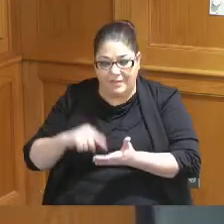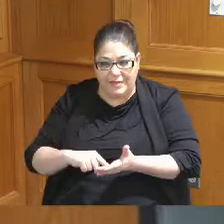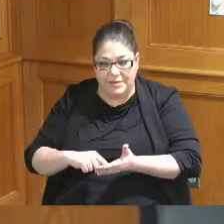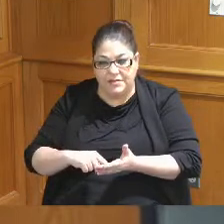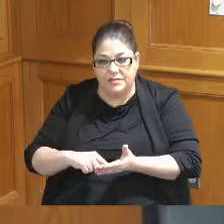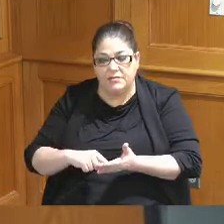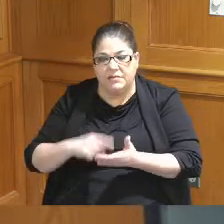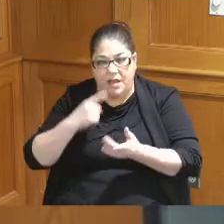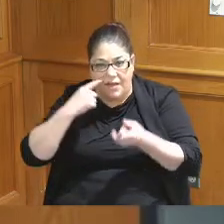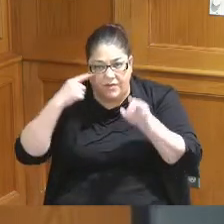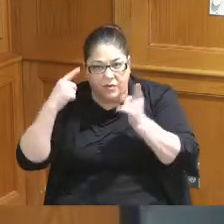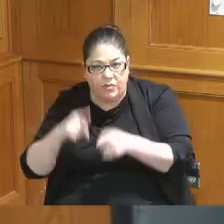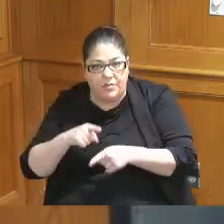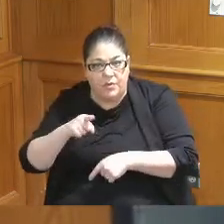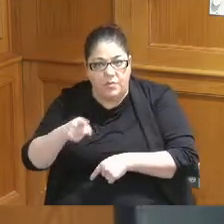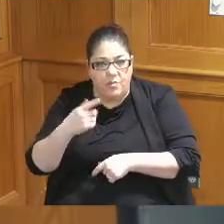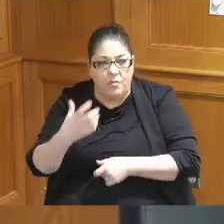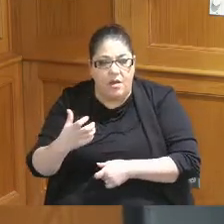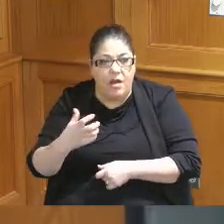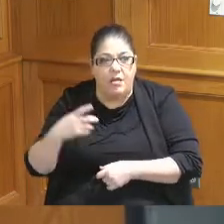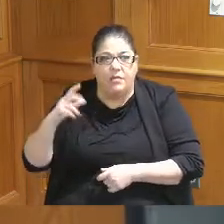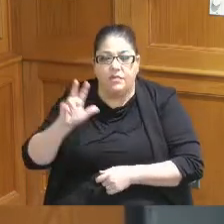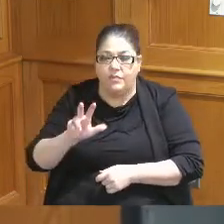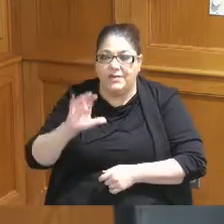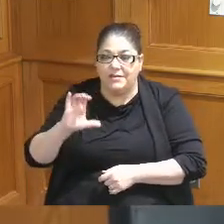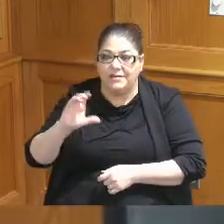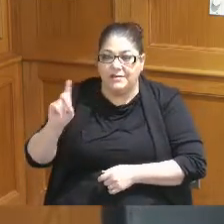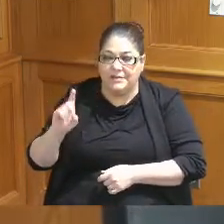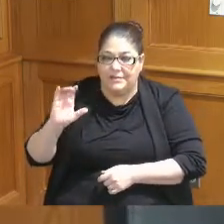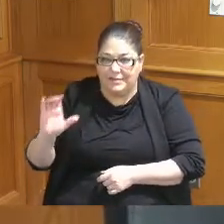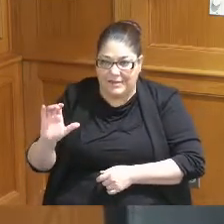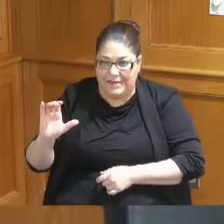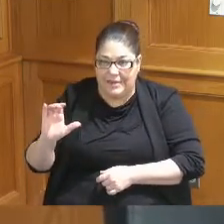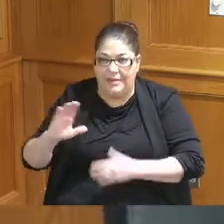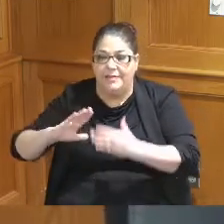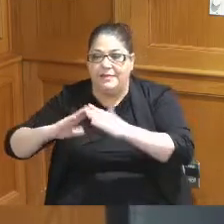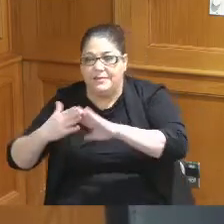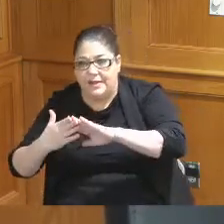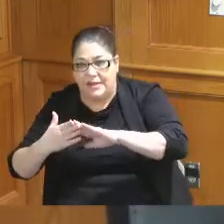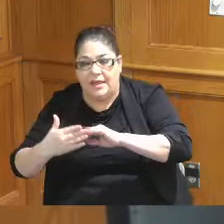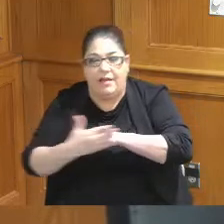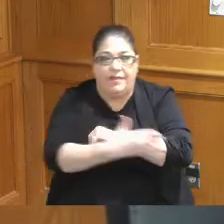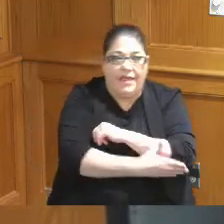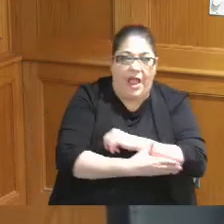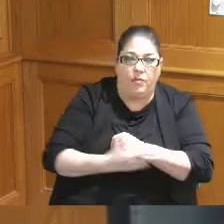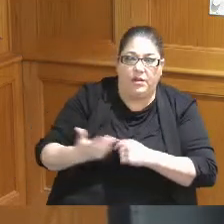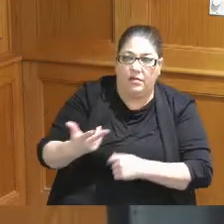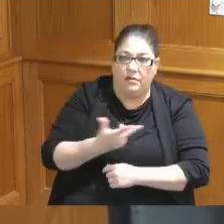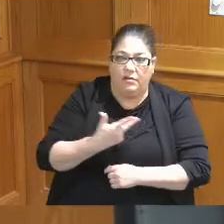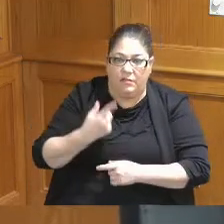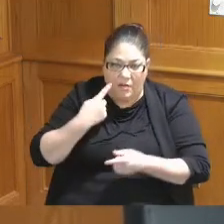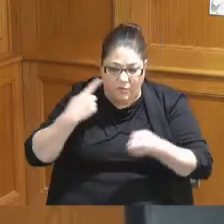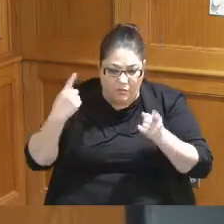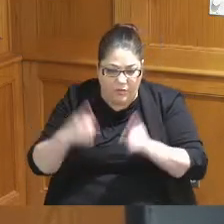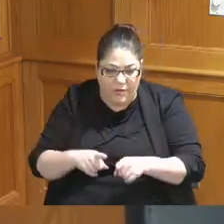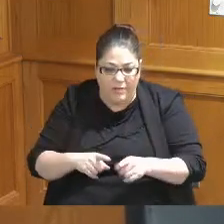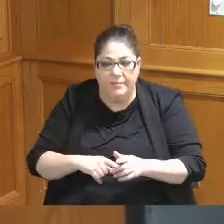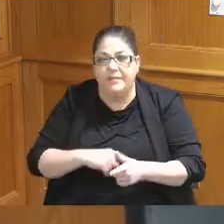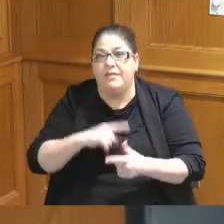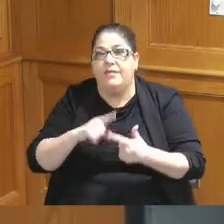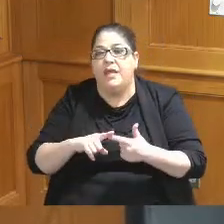an agreement that you want between three CDC the city and the county and then what is the timeline